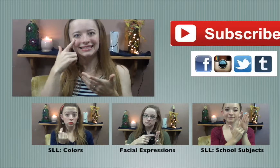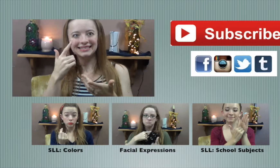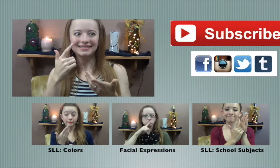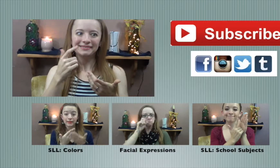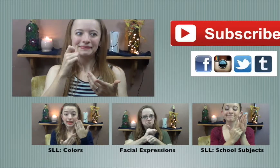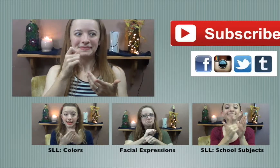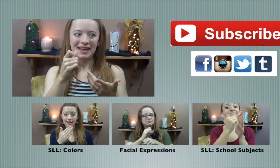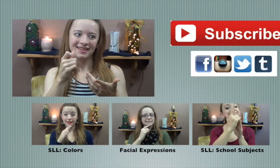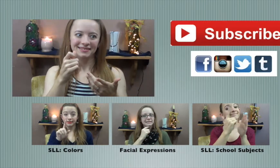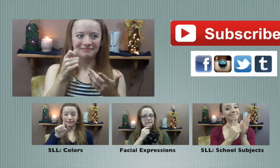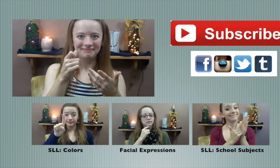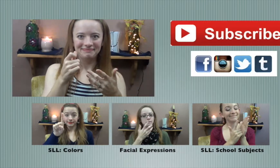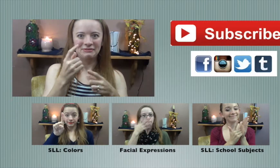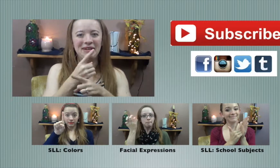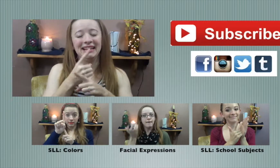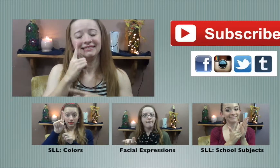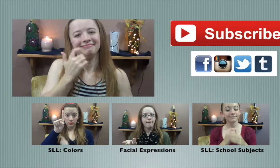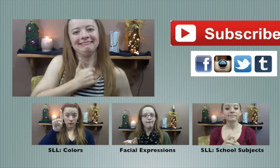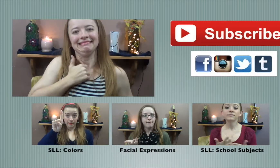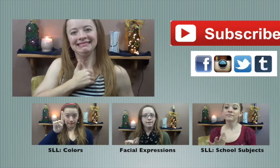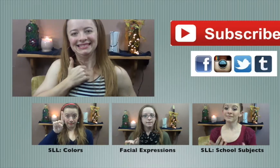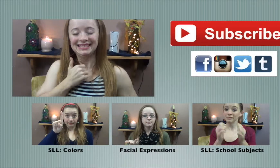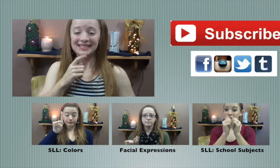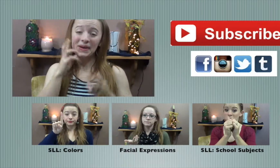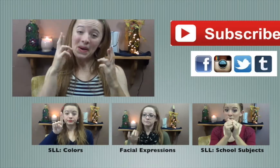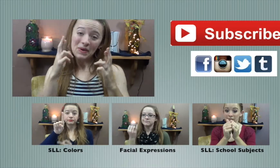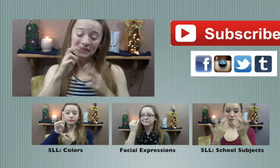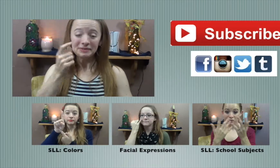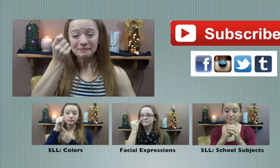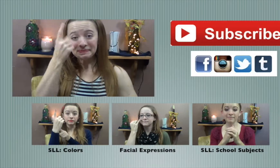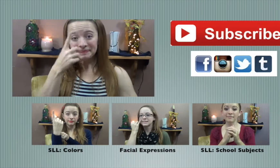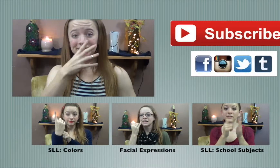posting much as I can just not as regularly so sorry.